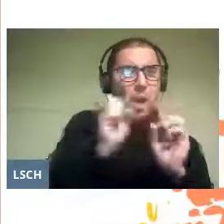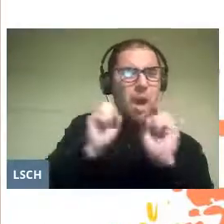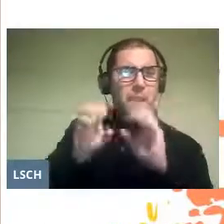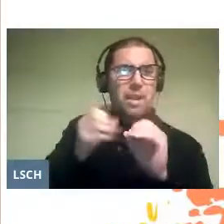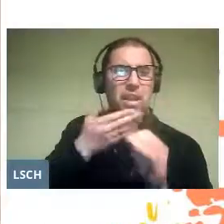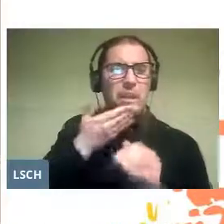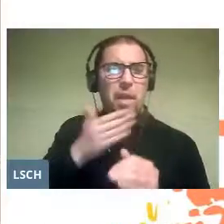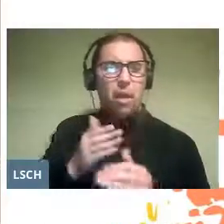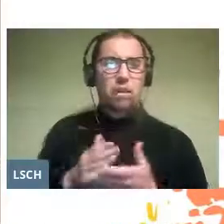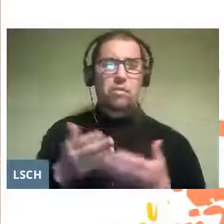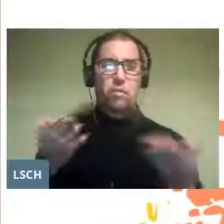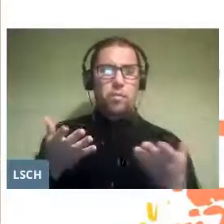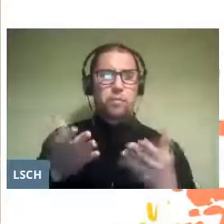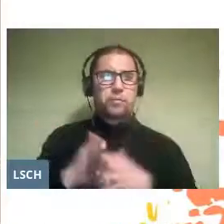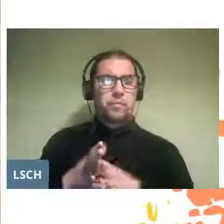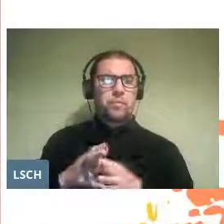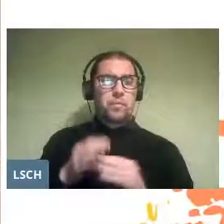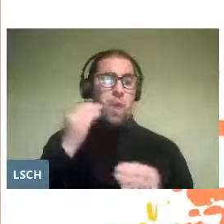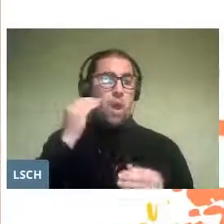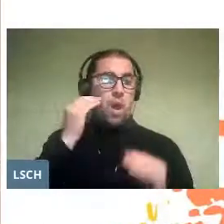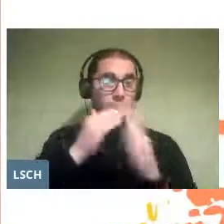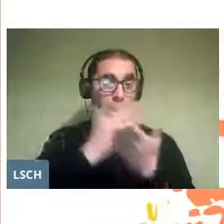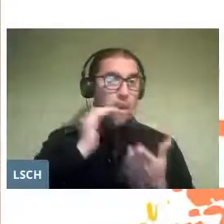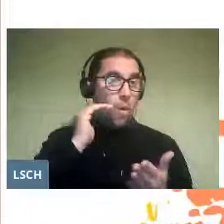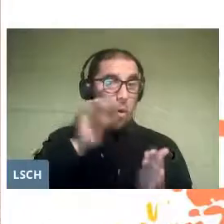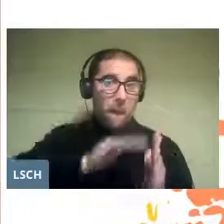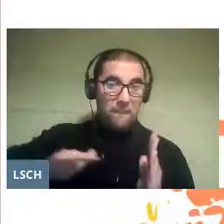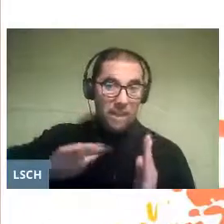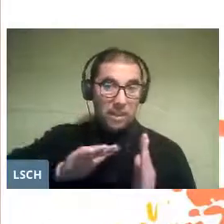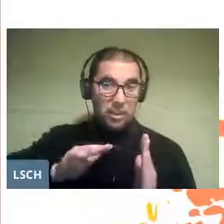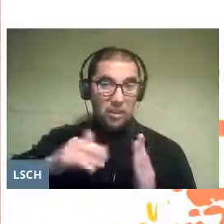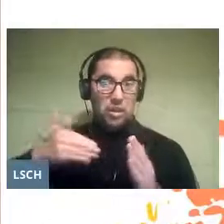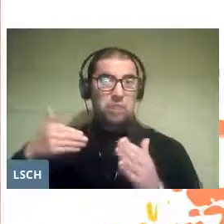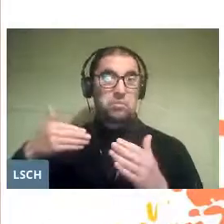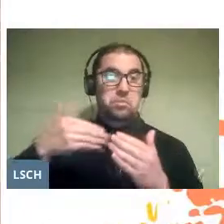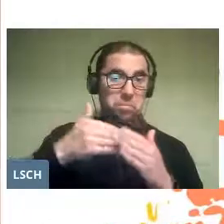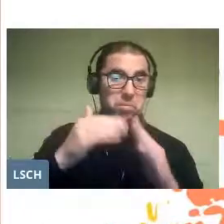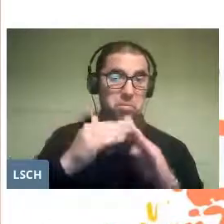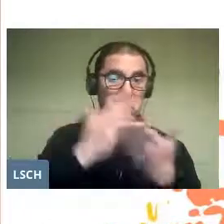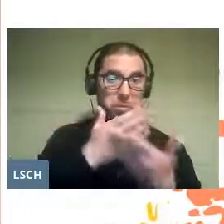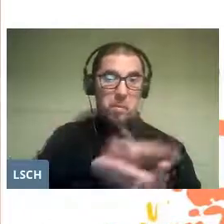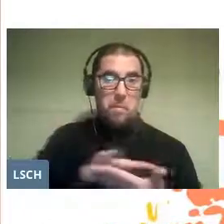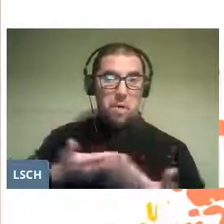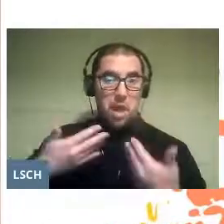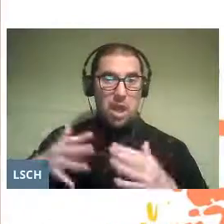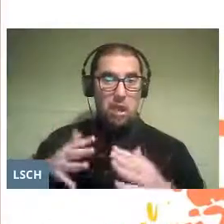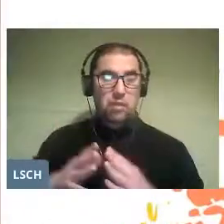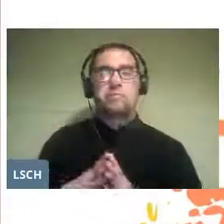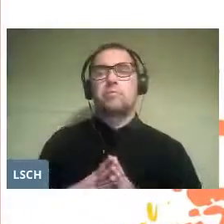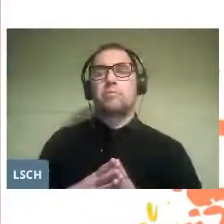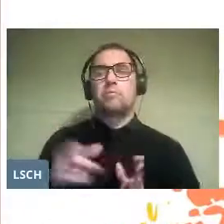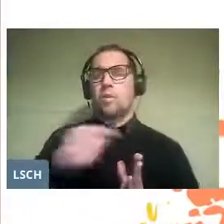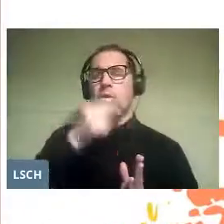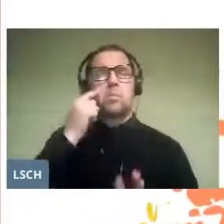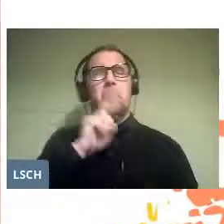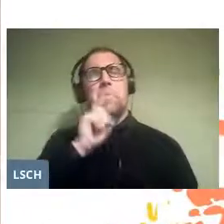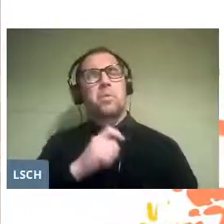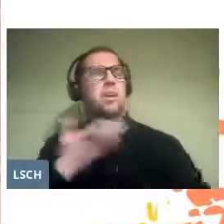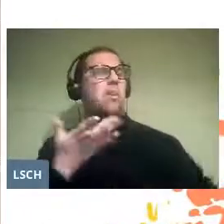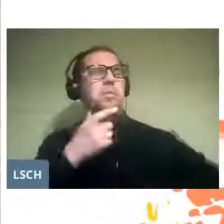from basic education, until they finish their school process. And you may wonder, by the way,